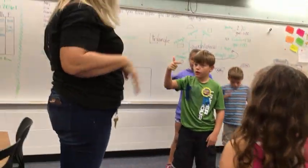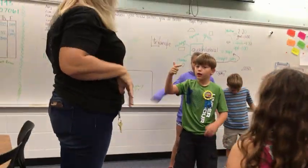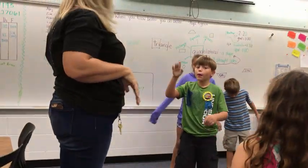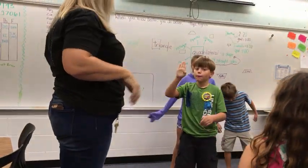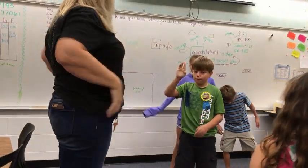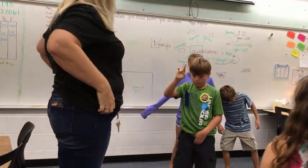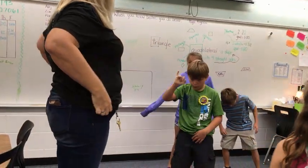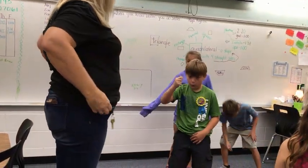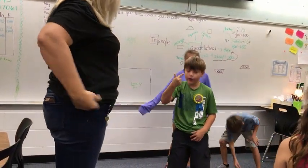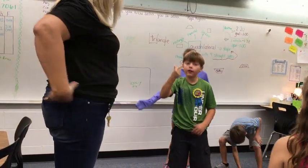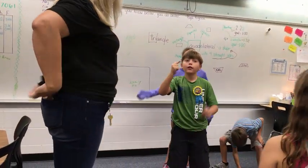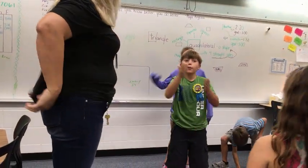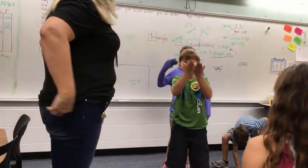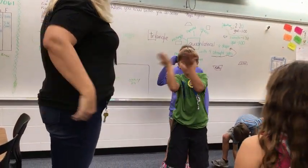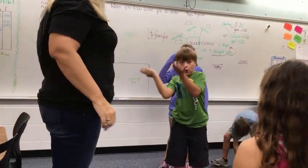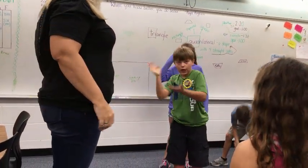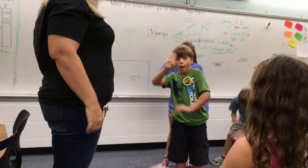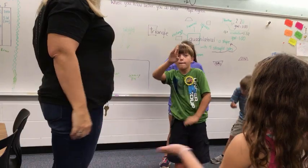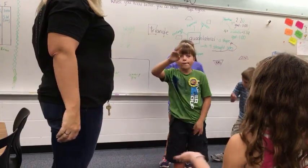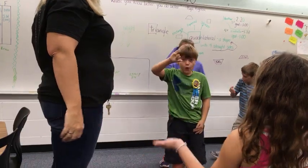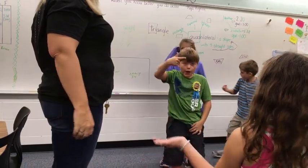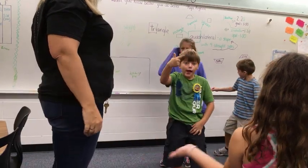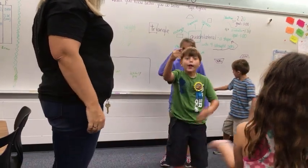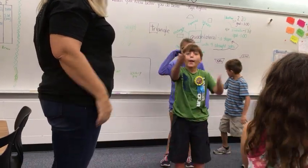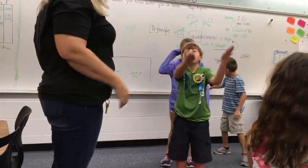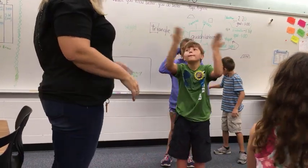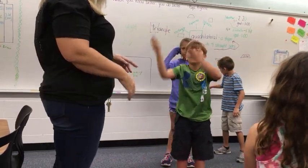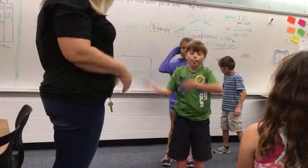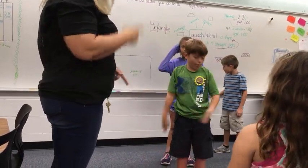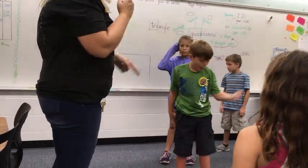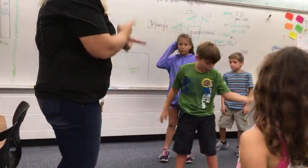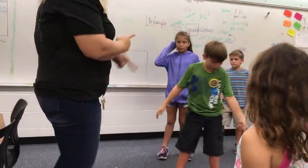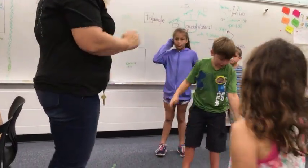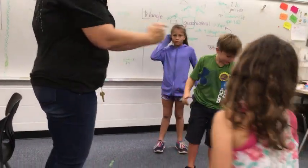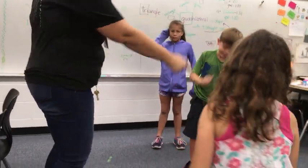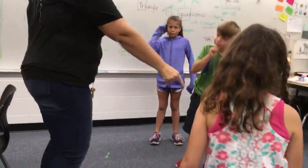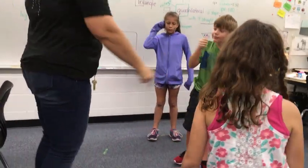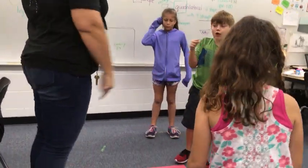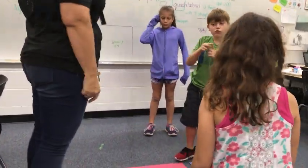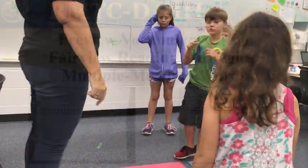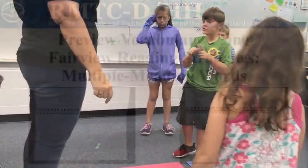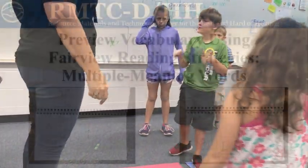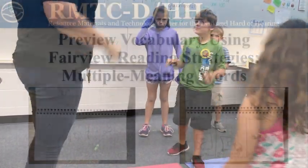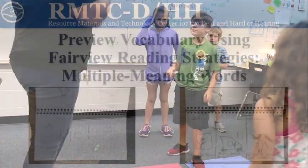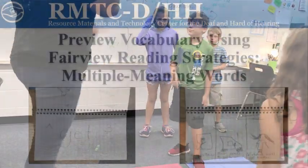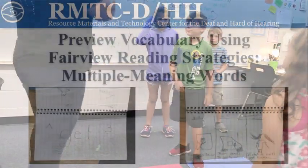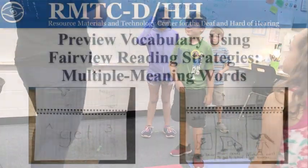[Student] B-R-I-N-G, B-R-I-N-G, Bring B-R-I-N-G, Bring [Teacher] Right, what about this one? [Student] That's not a word.